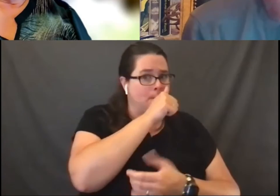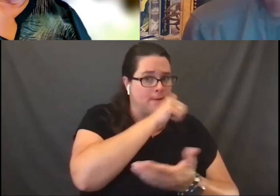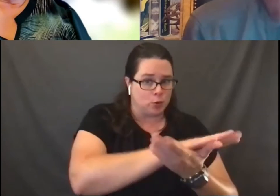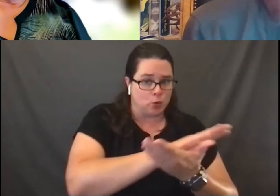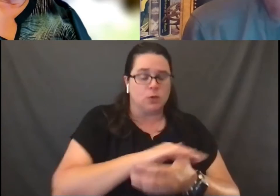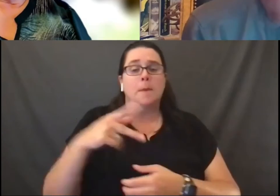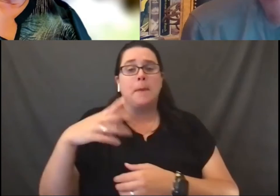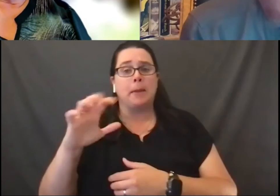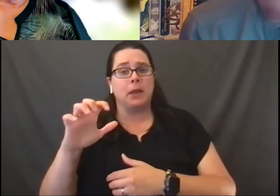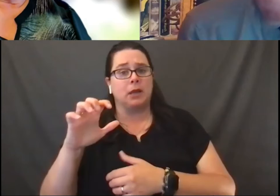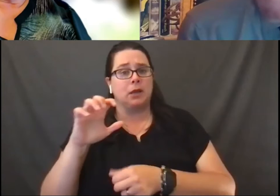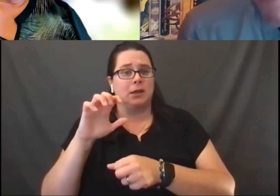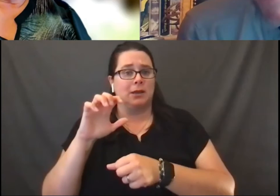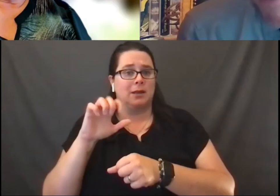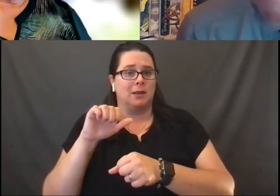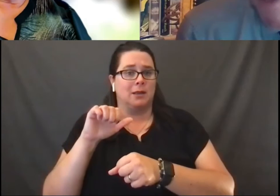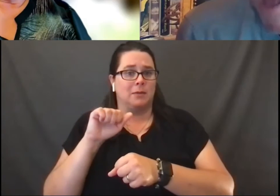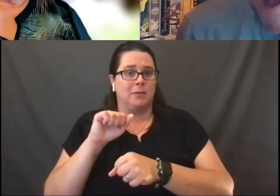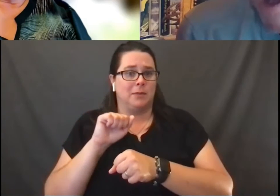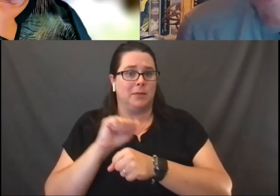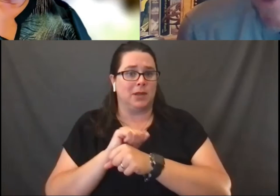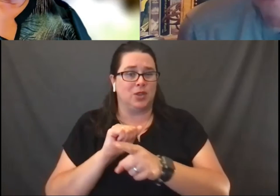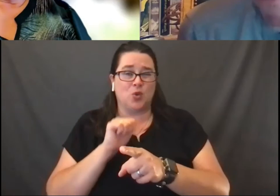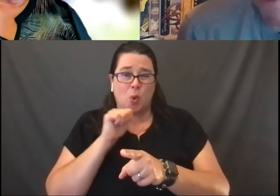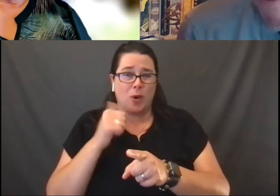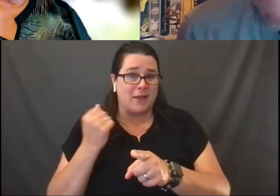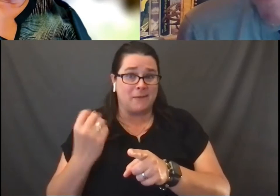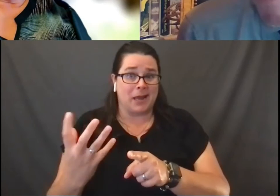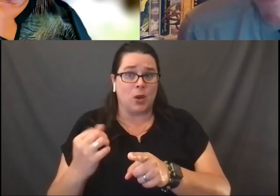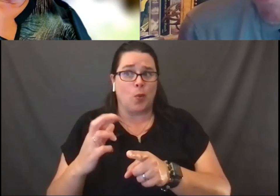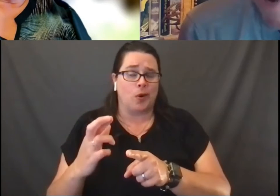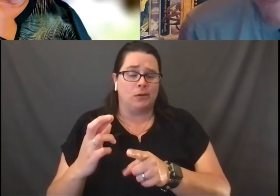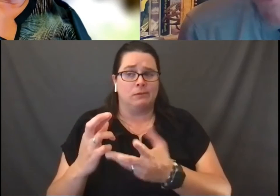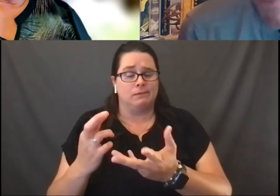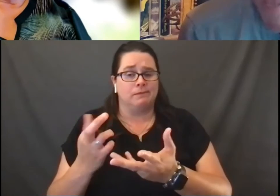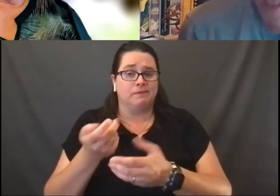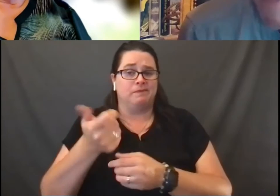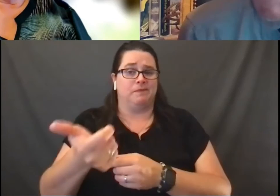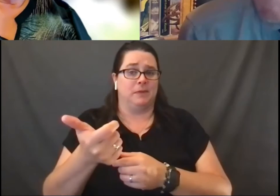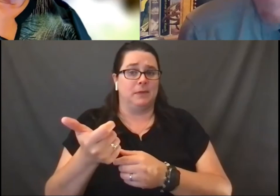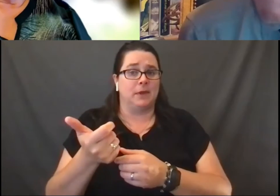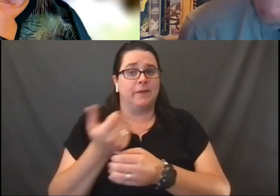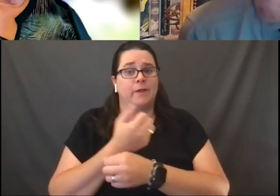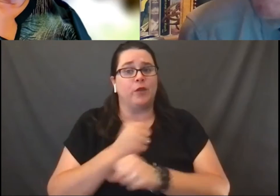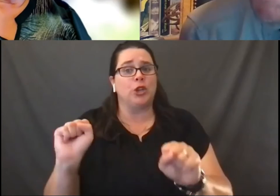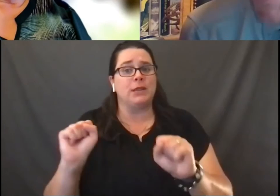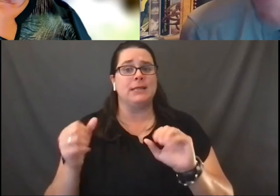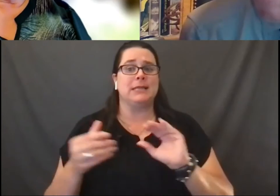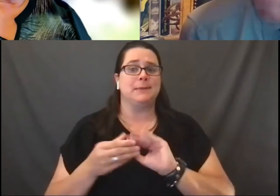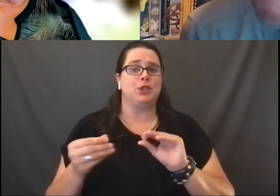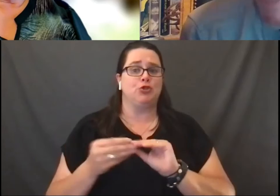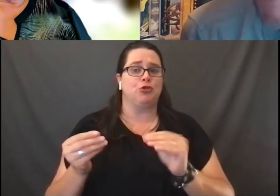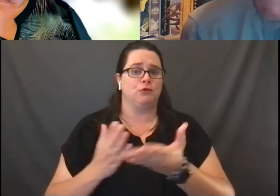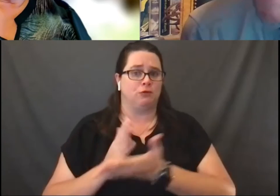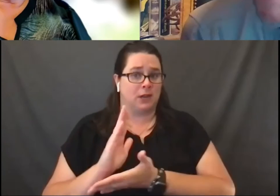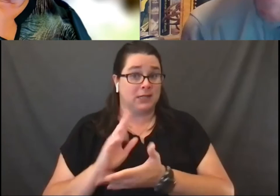you don't have many if all, any freedom of speech rights. But they also said in the same case,